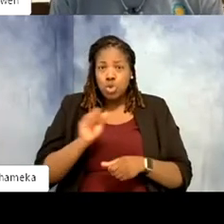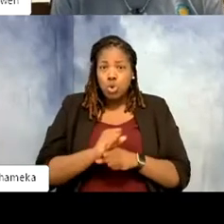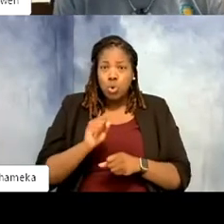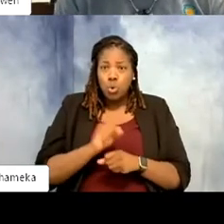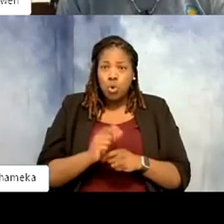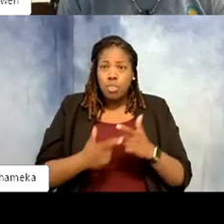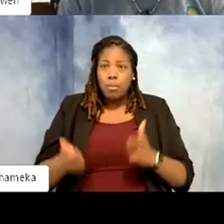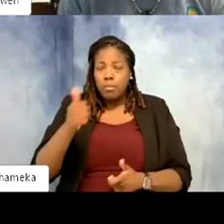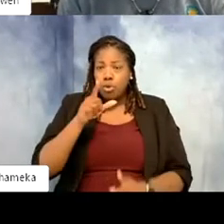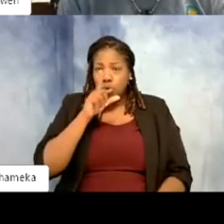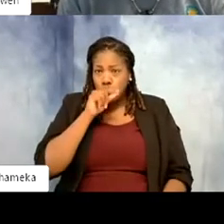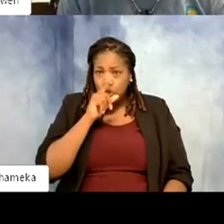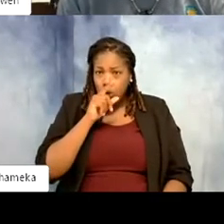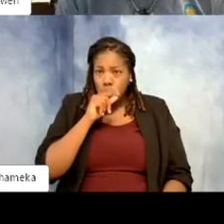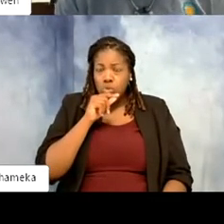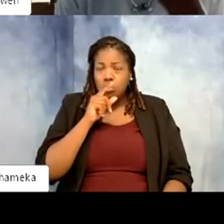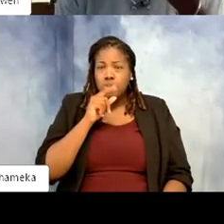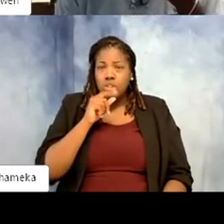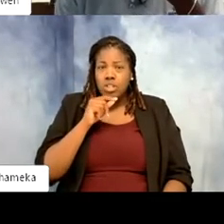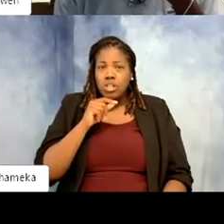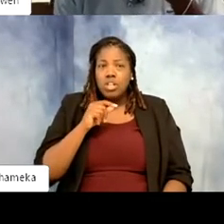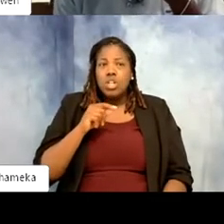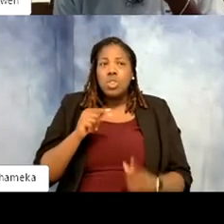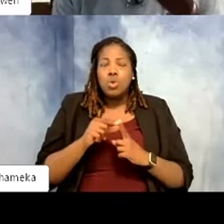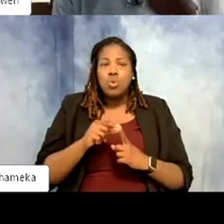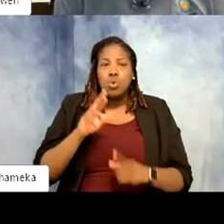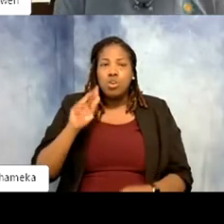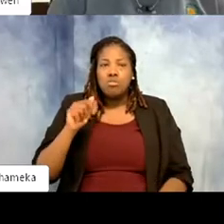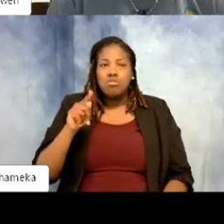birds. You mentioned this word this word ratite and I want to know from our audience if